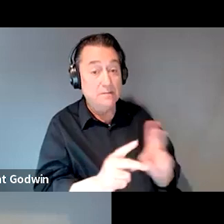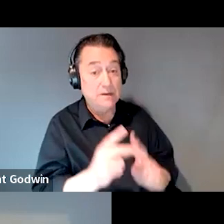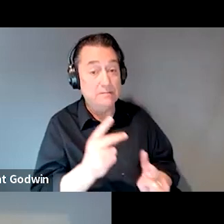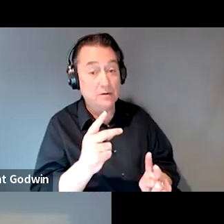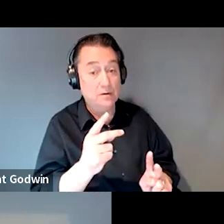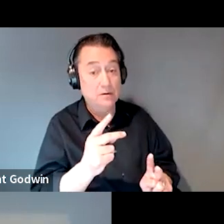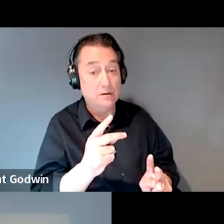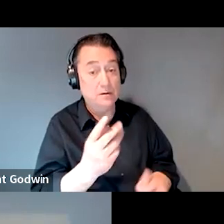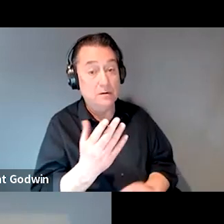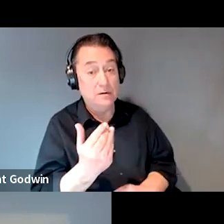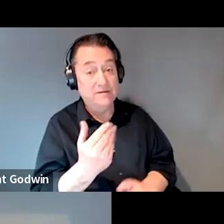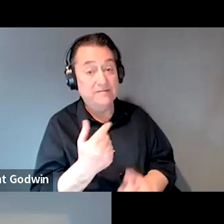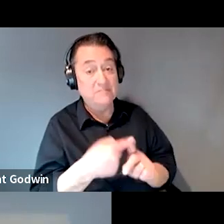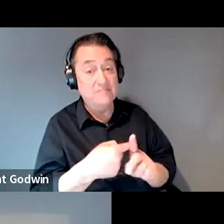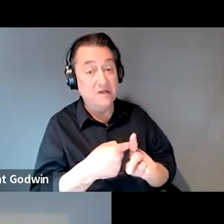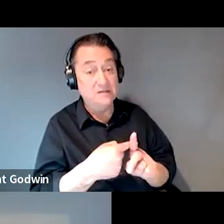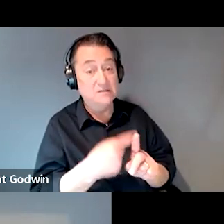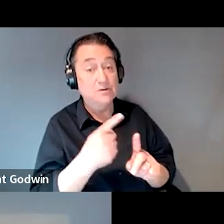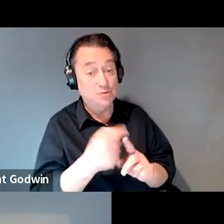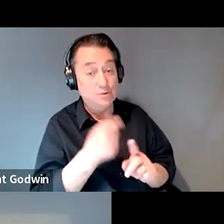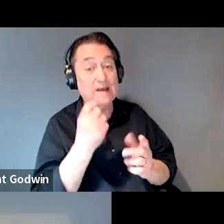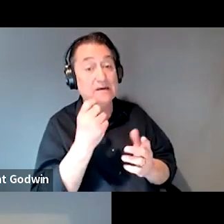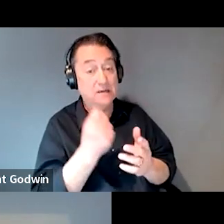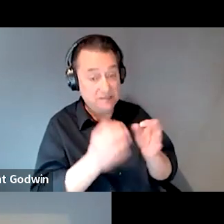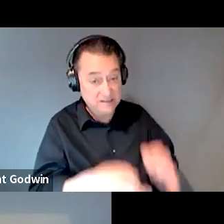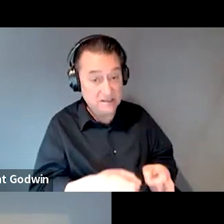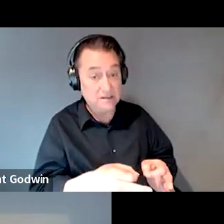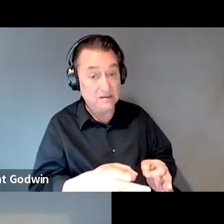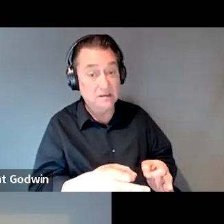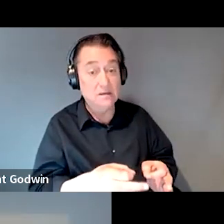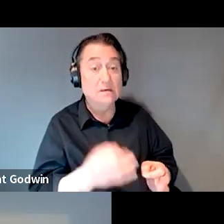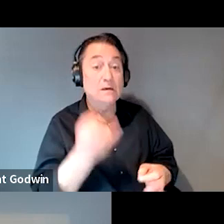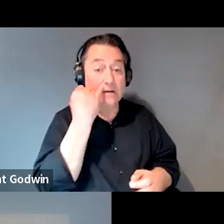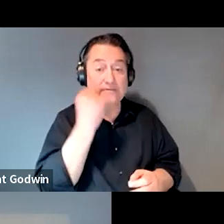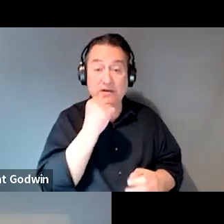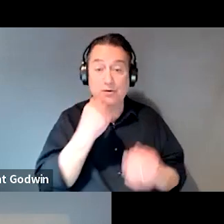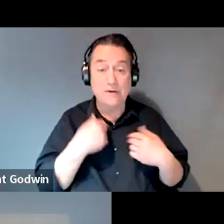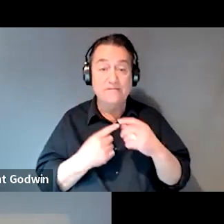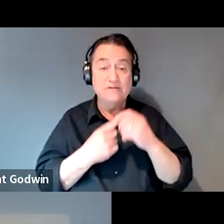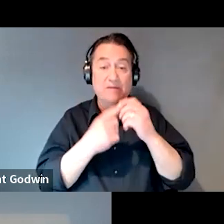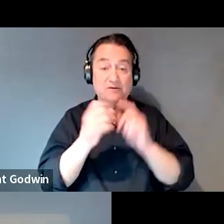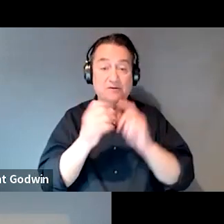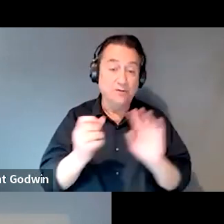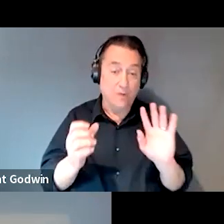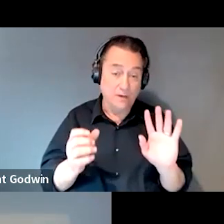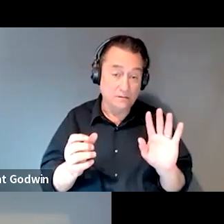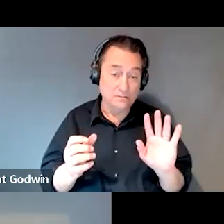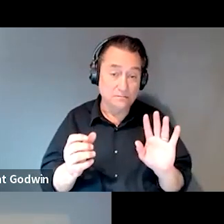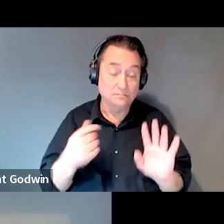15 months out to get a decision unless they have a special circumstance. So, you know, our case loads,